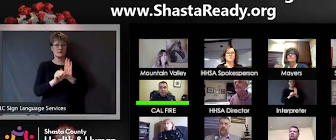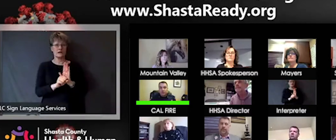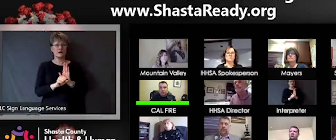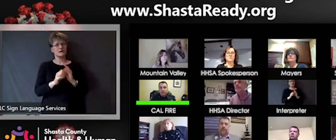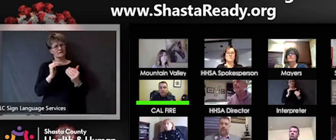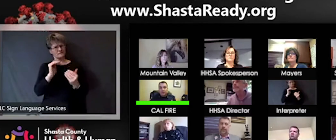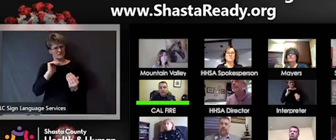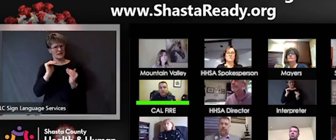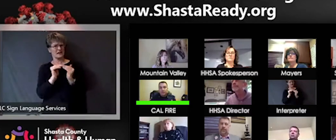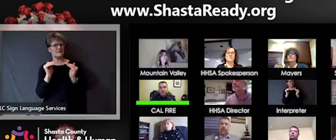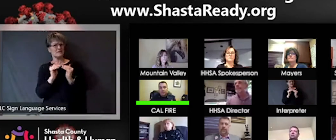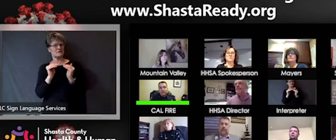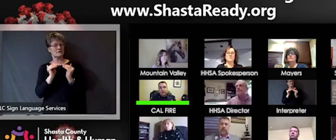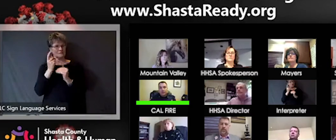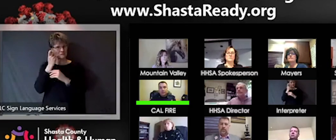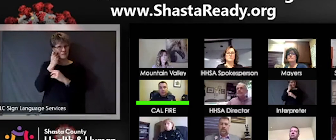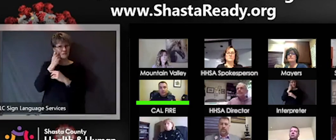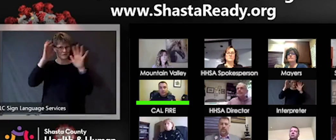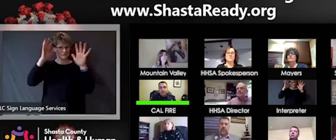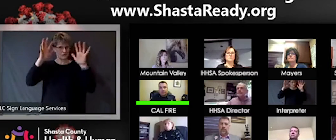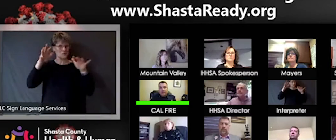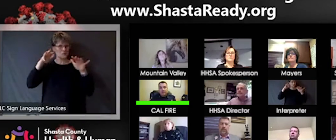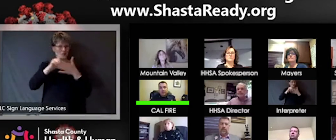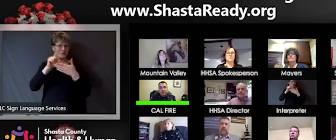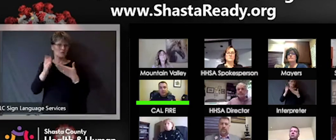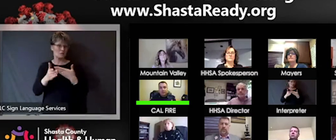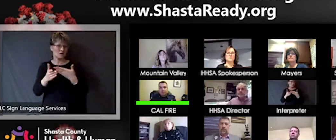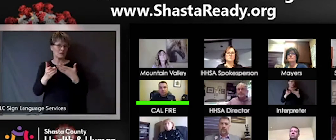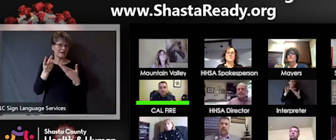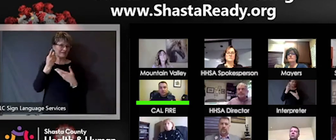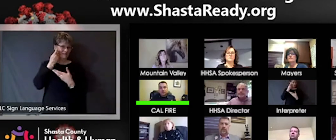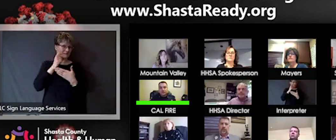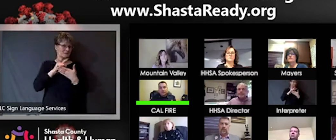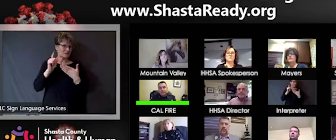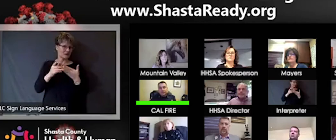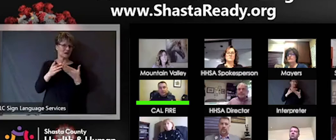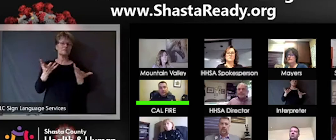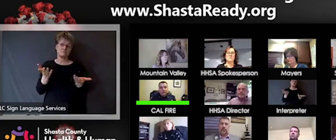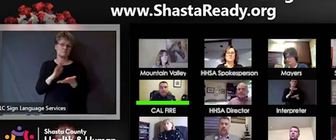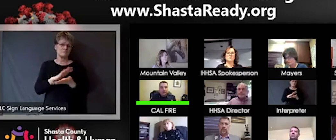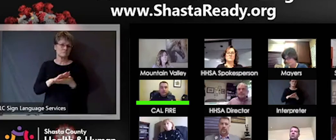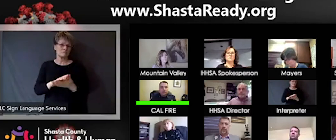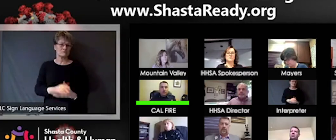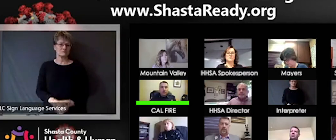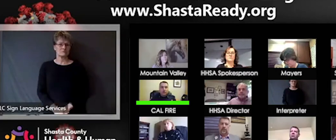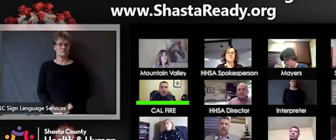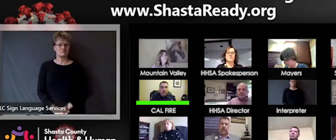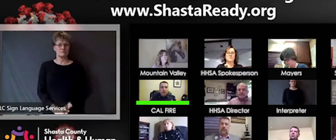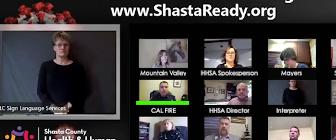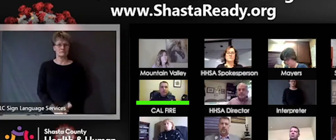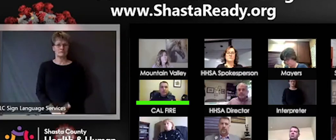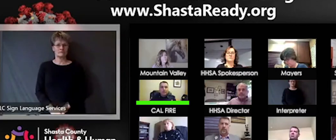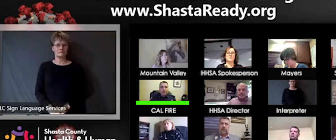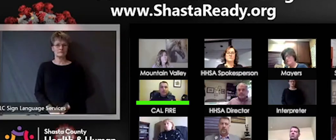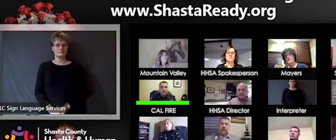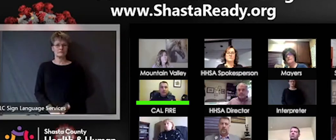over the weekend, but we move into these staffing levels to start gradually, an